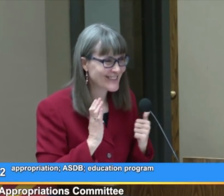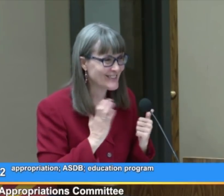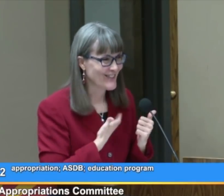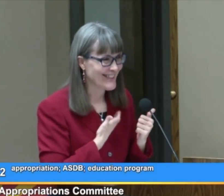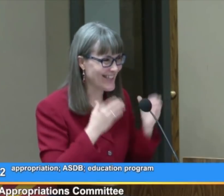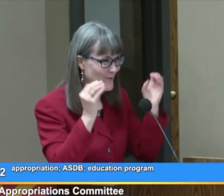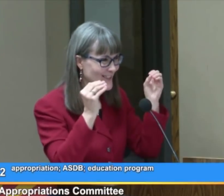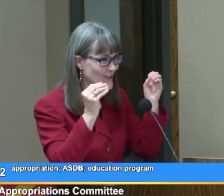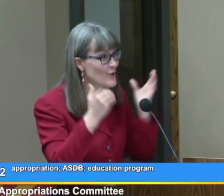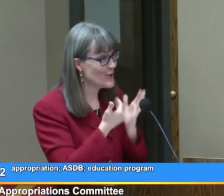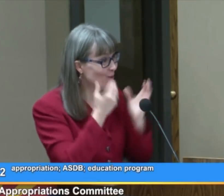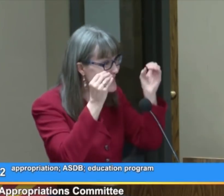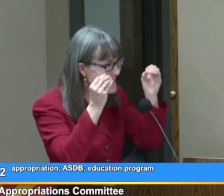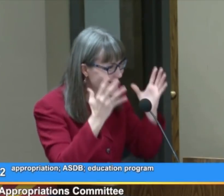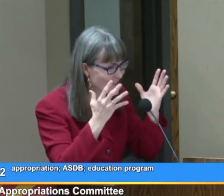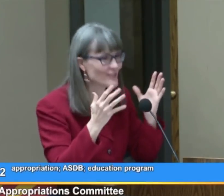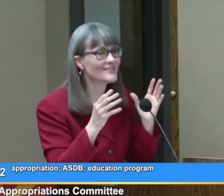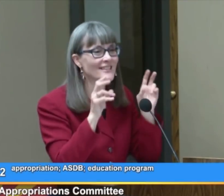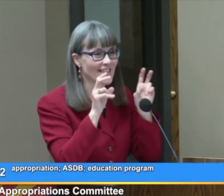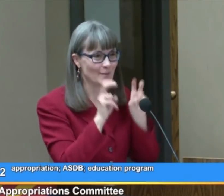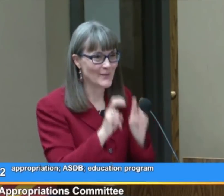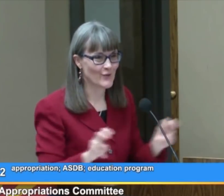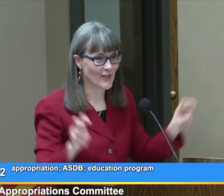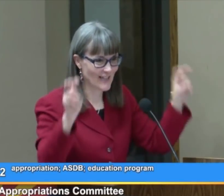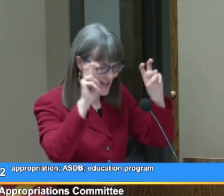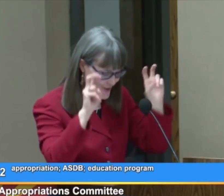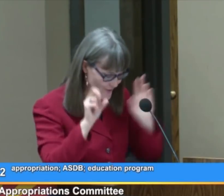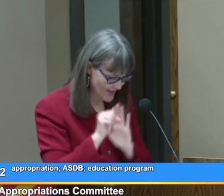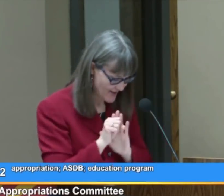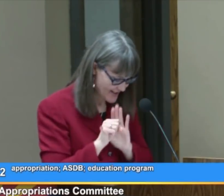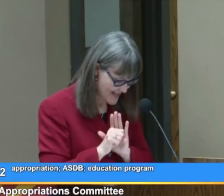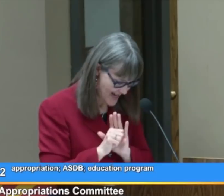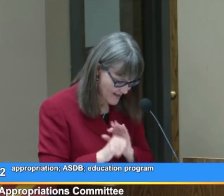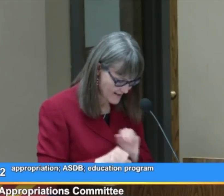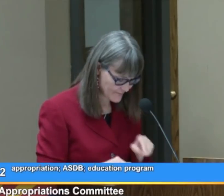so that our new teachers can be driving around the state.